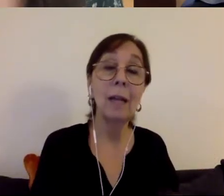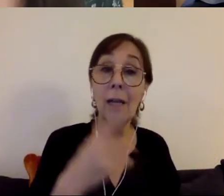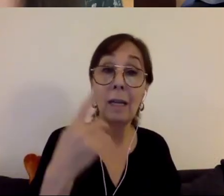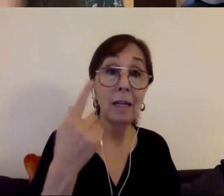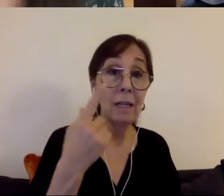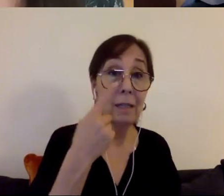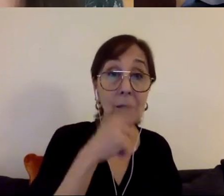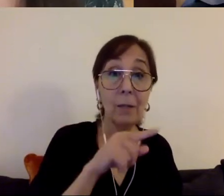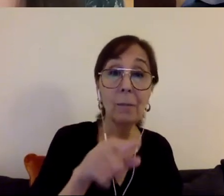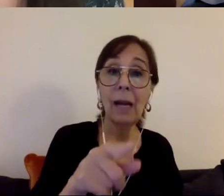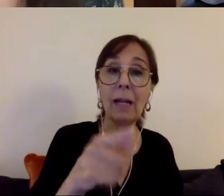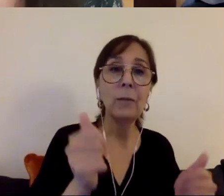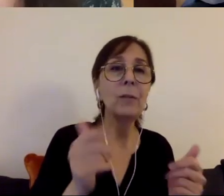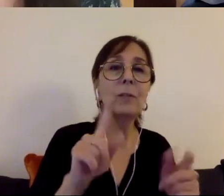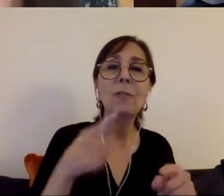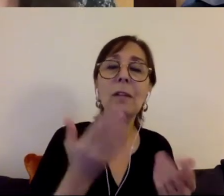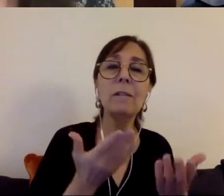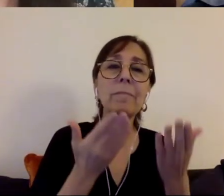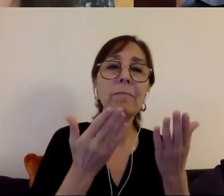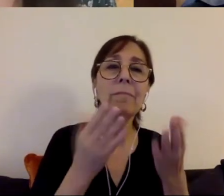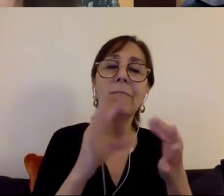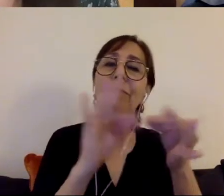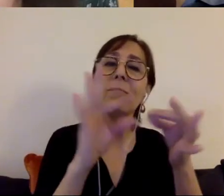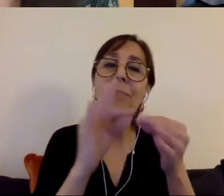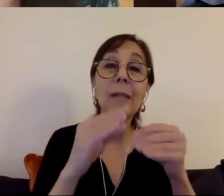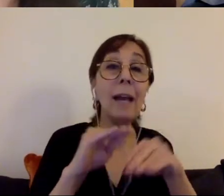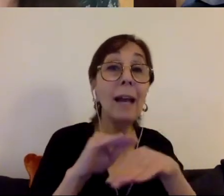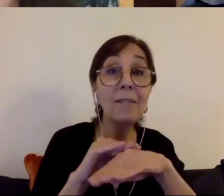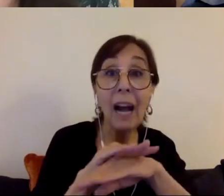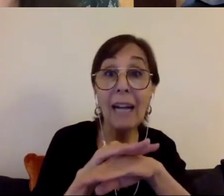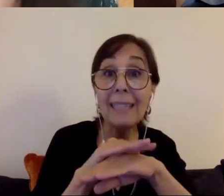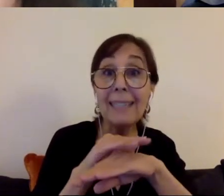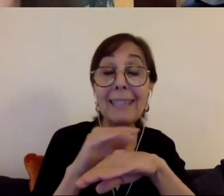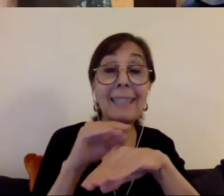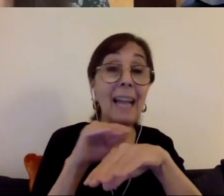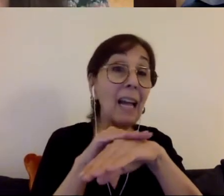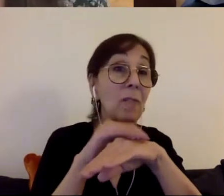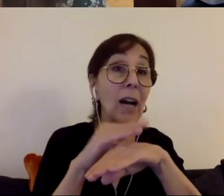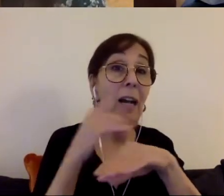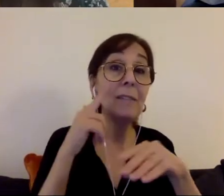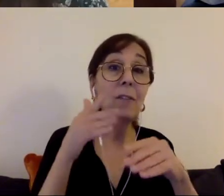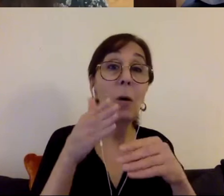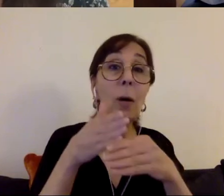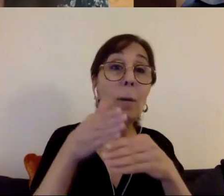offer a bit of advice maybe for post–ADA generation, how we